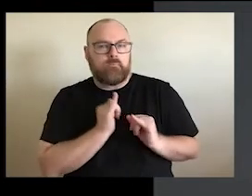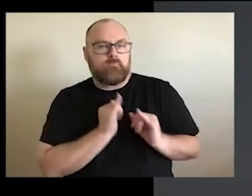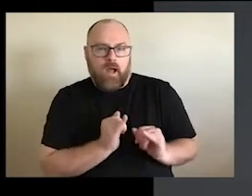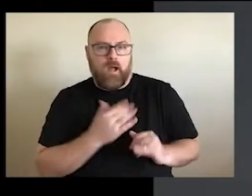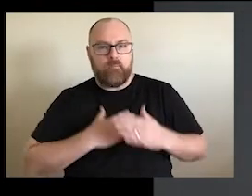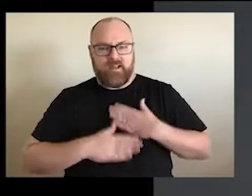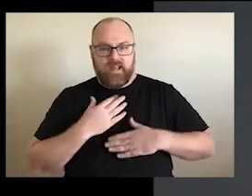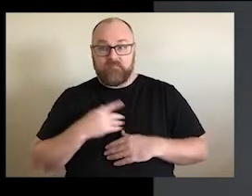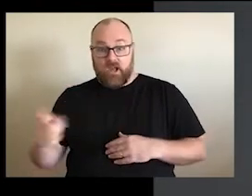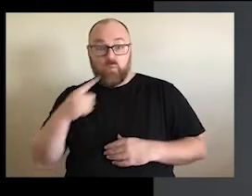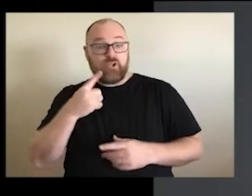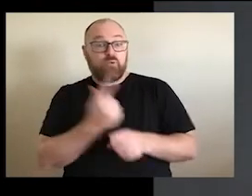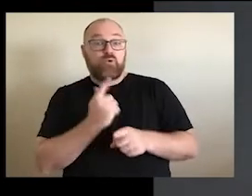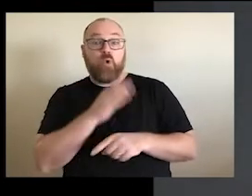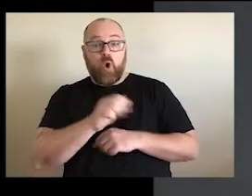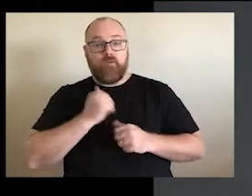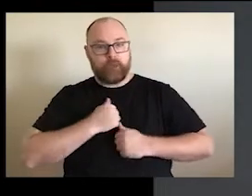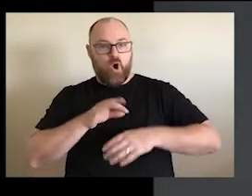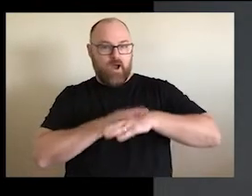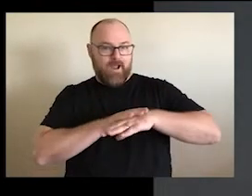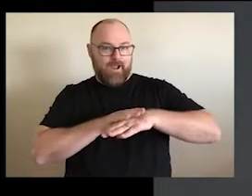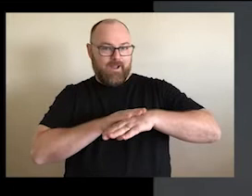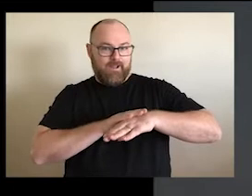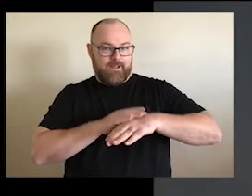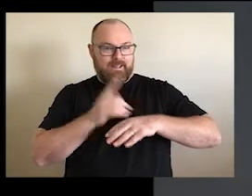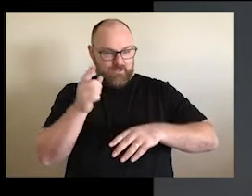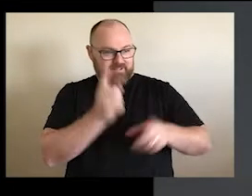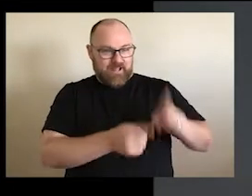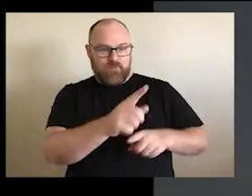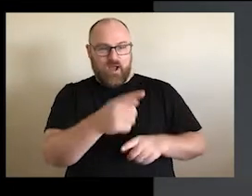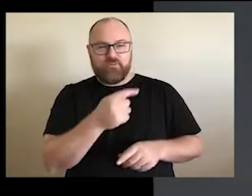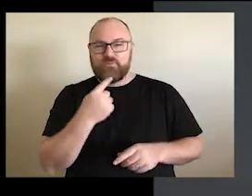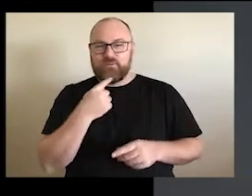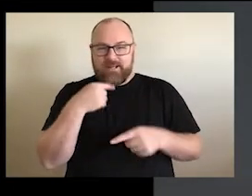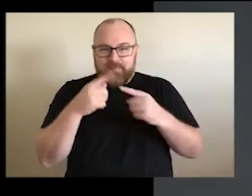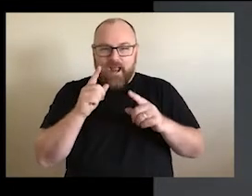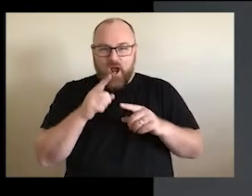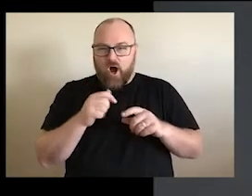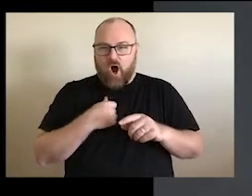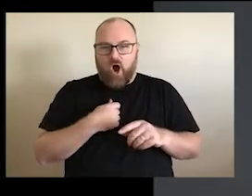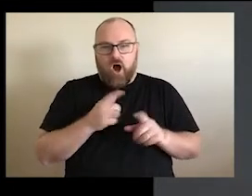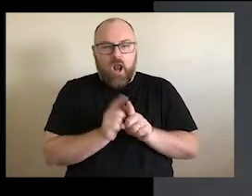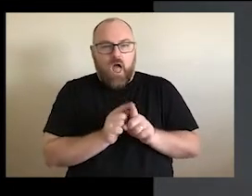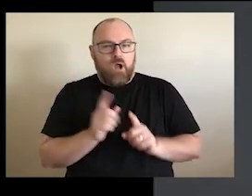when she described my complexion. I wasn't sometimes I was almost white and when I must